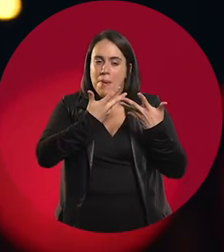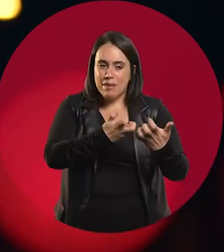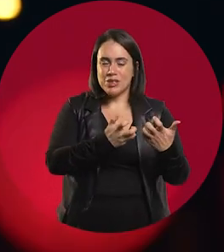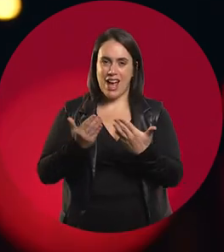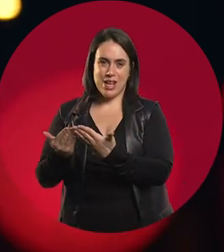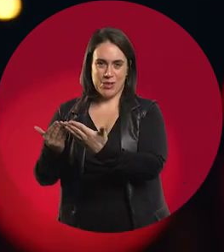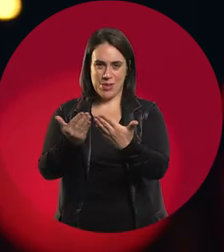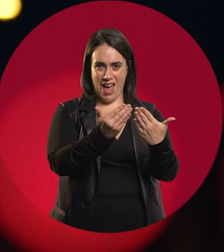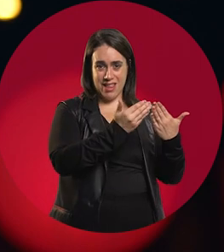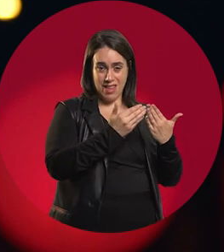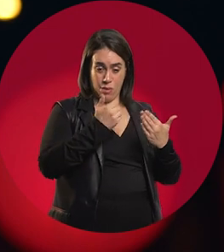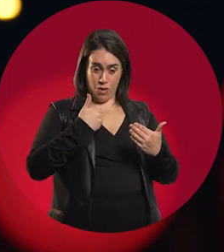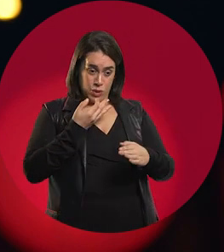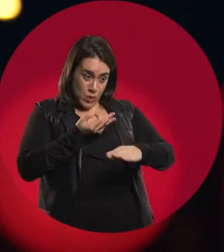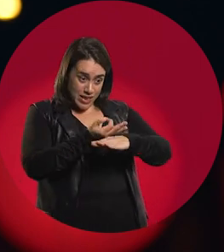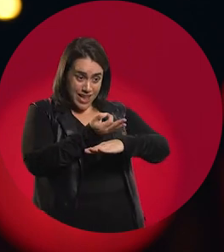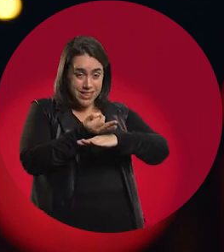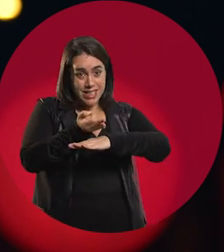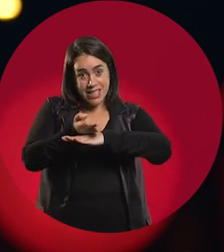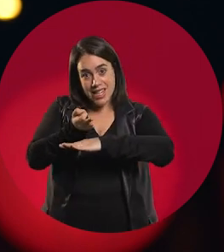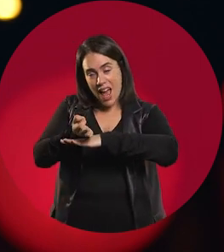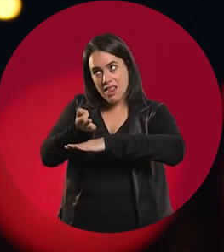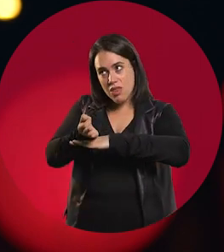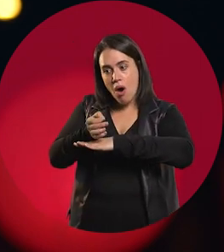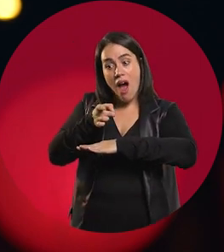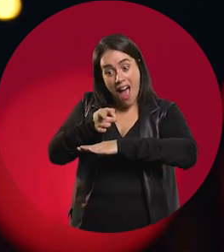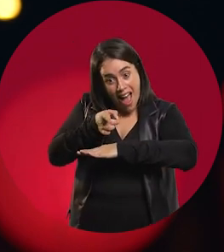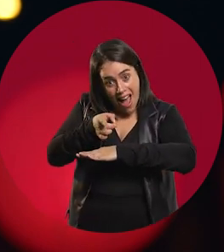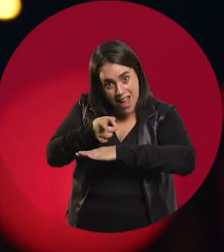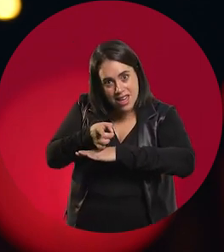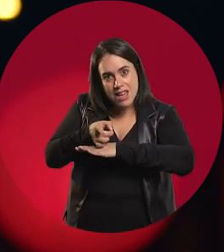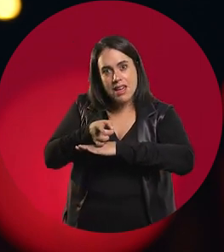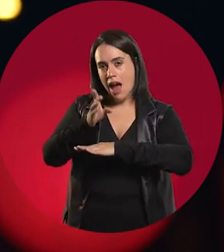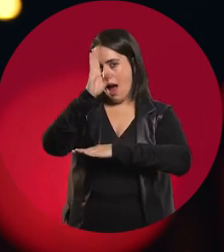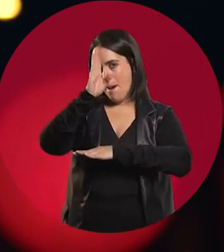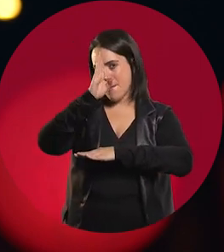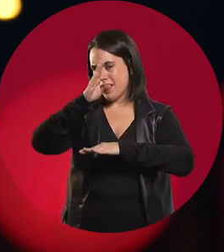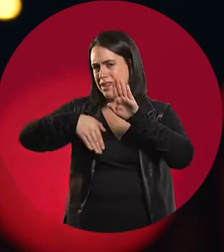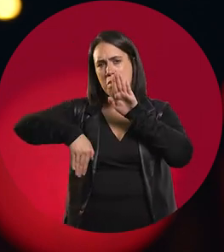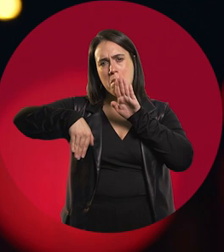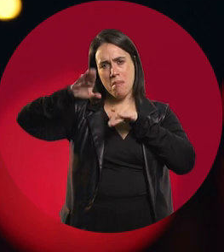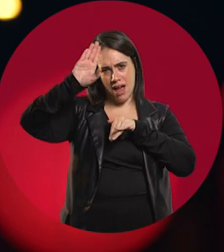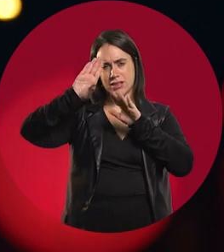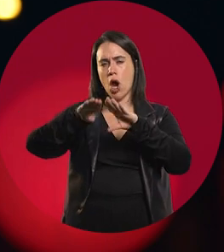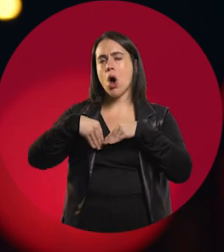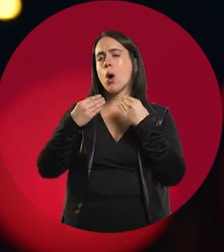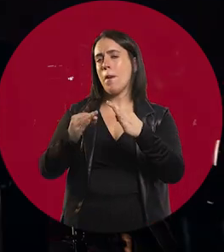Because when you are teaching, you finish training, you train in a different way.